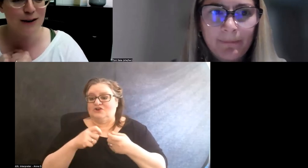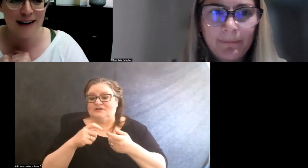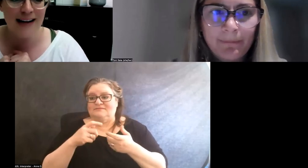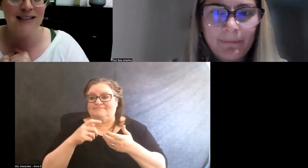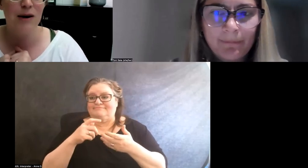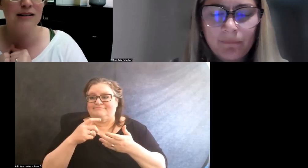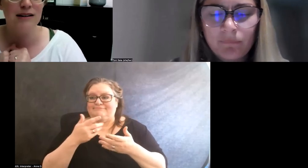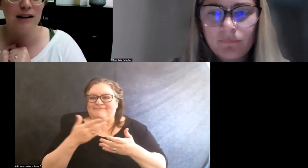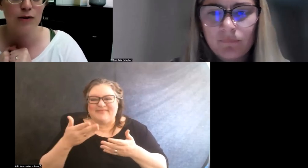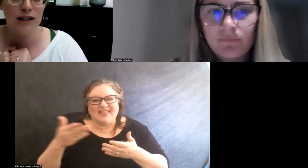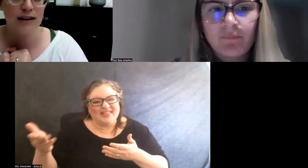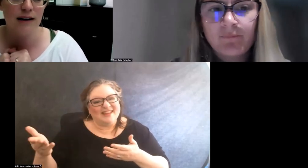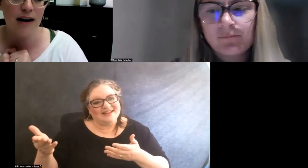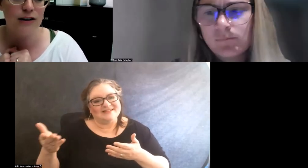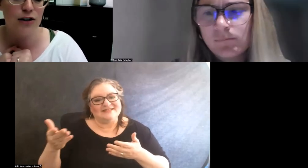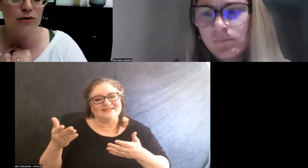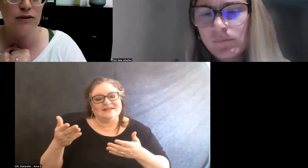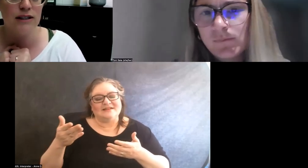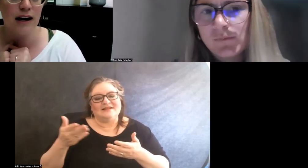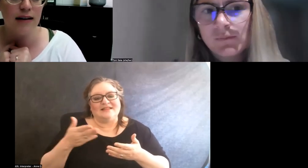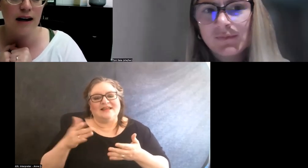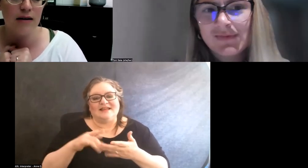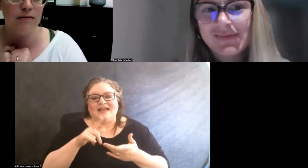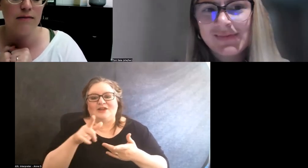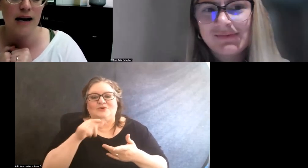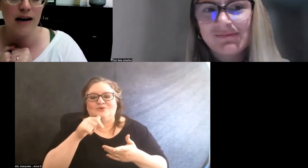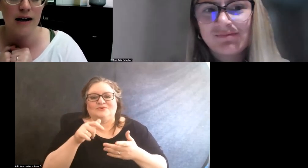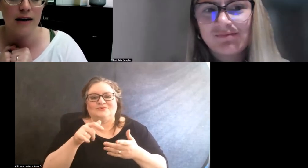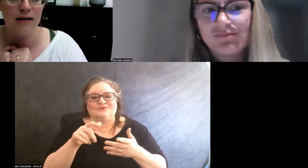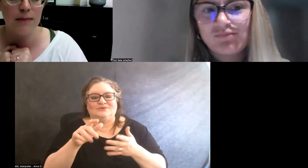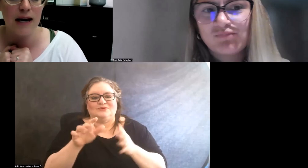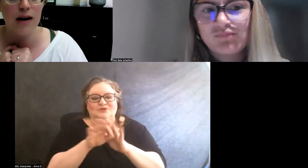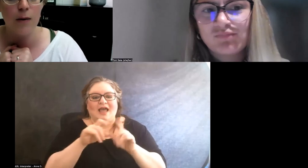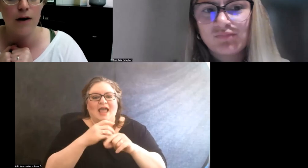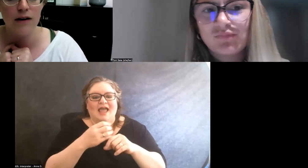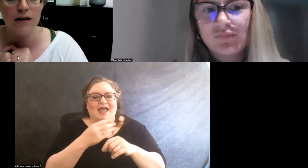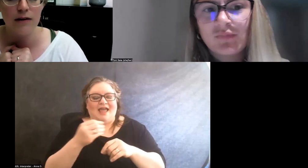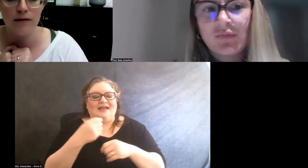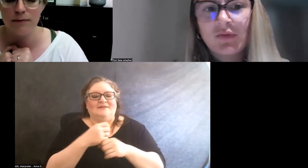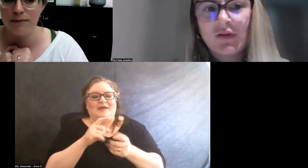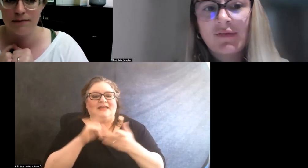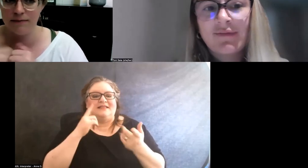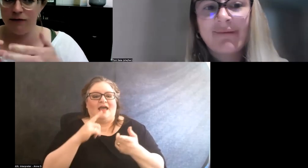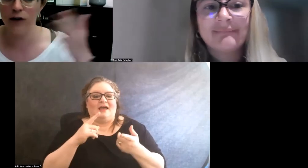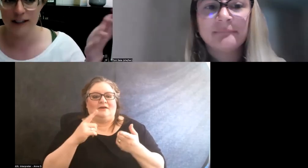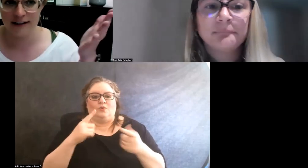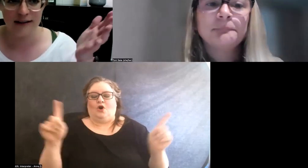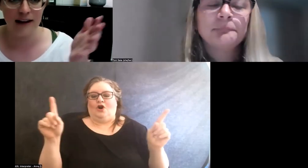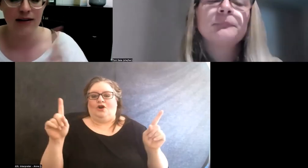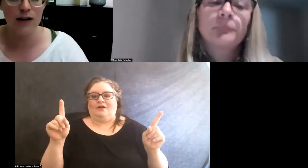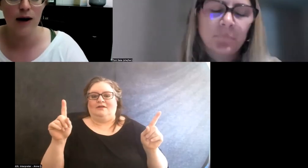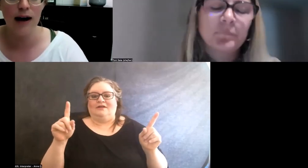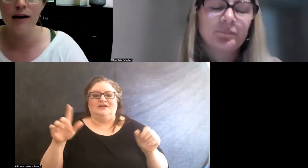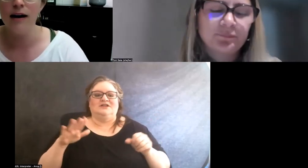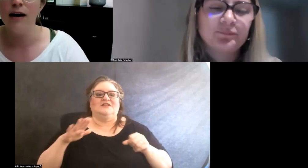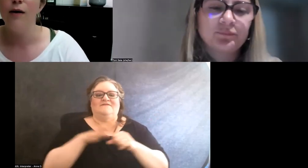certain aspects that you did not choose, and then making it work to the holistic extent that you can.